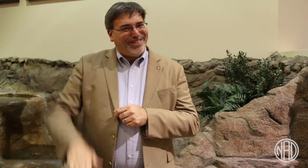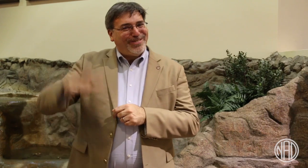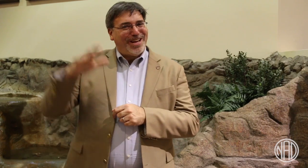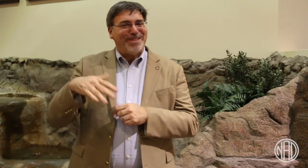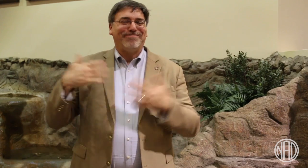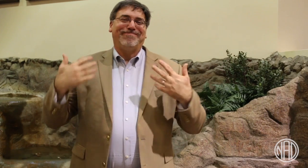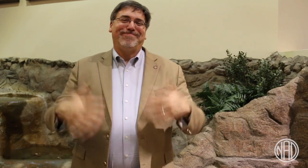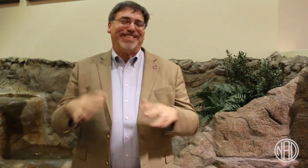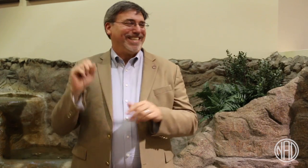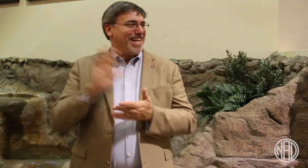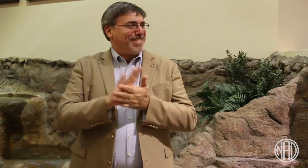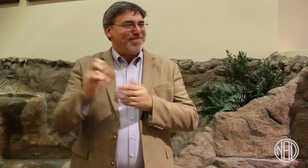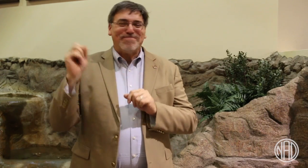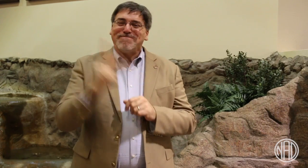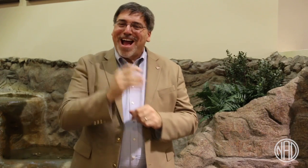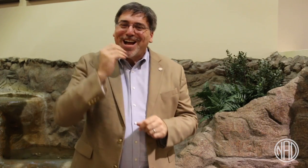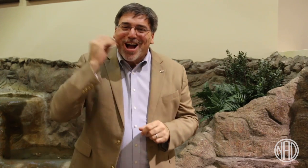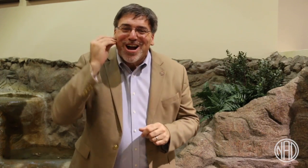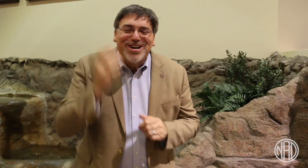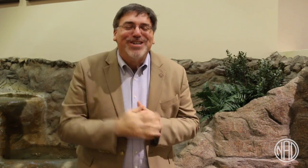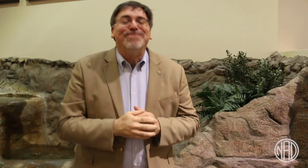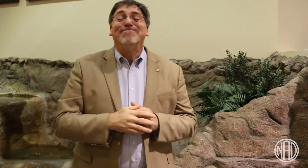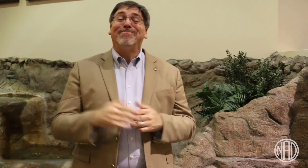It's nice to be back home.